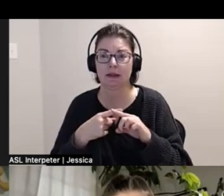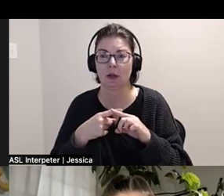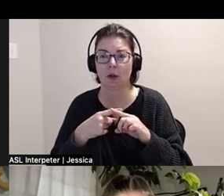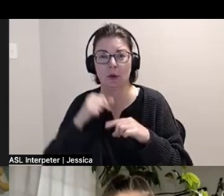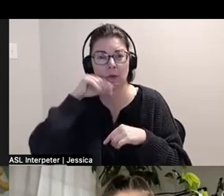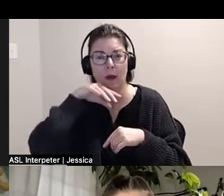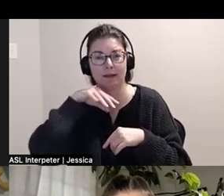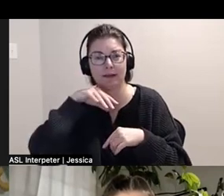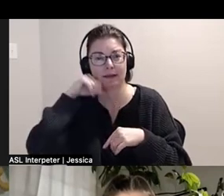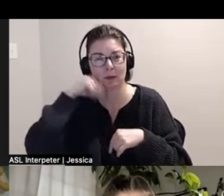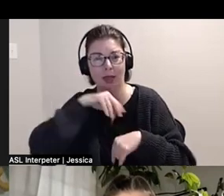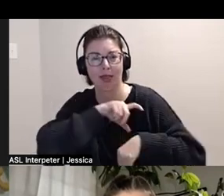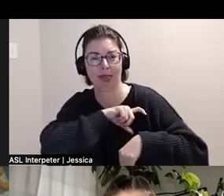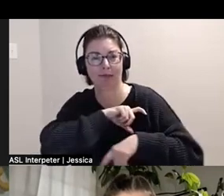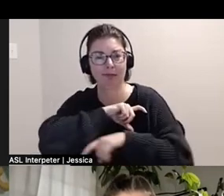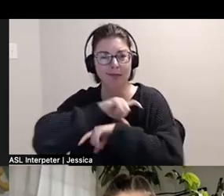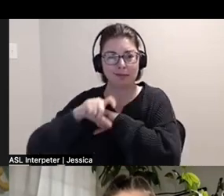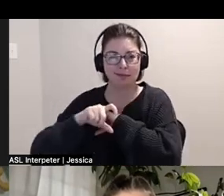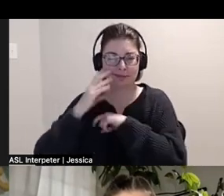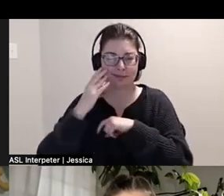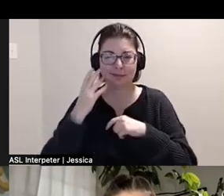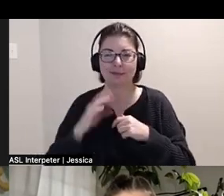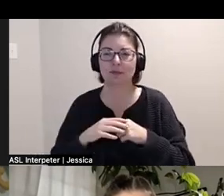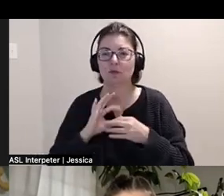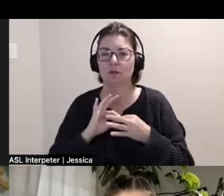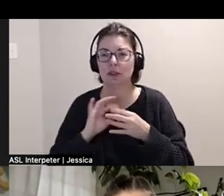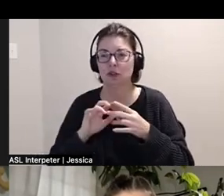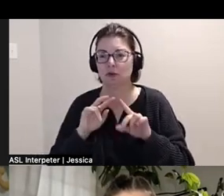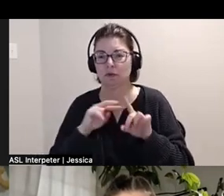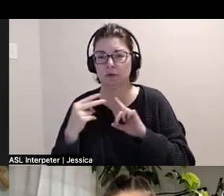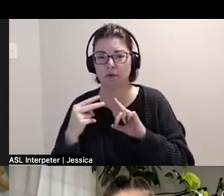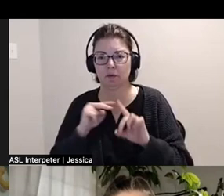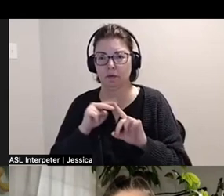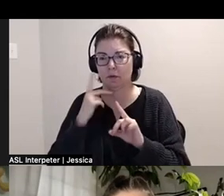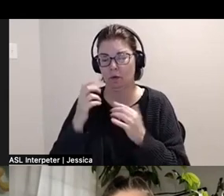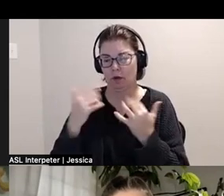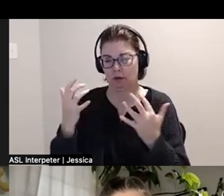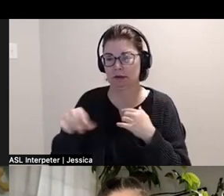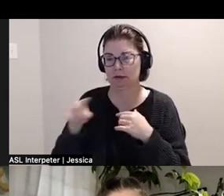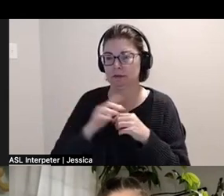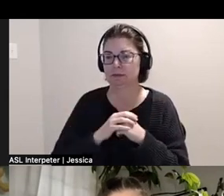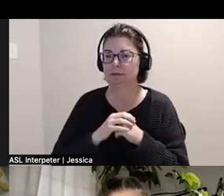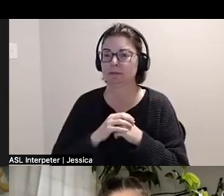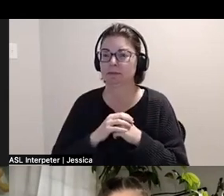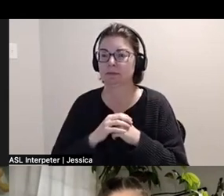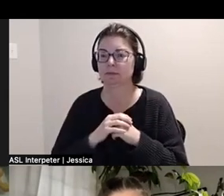in relation to veiwer, the audience and, uhm,